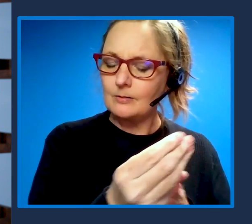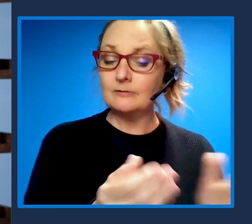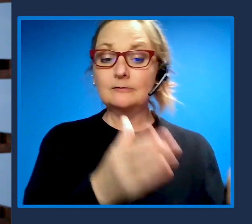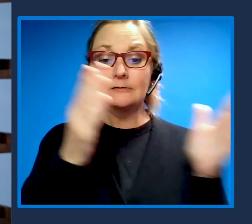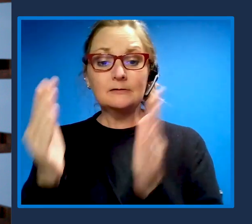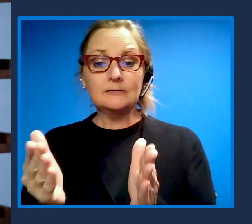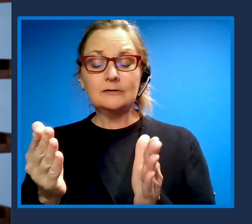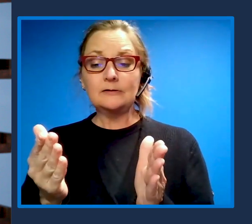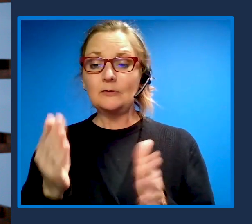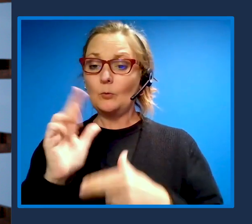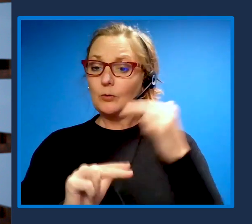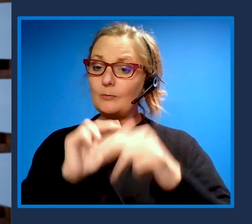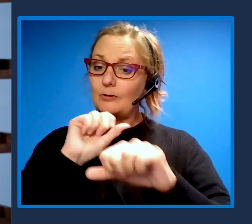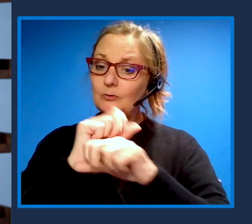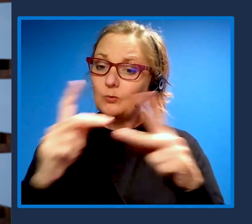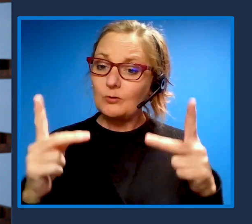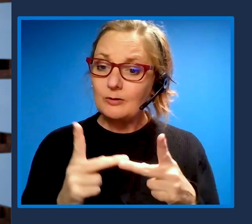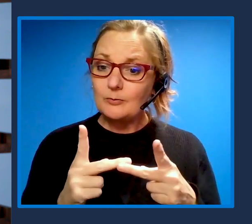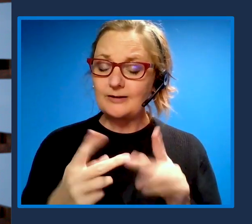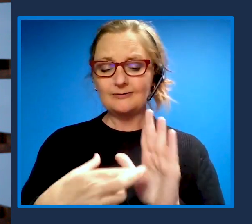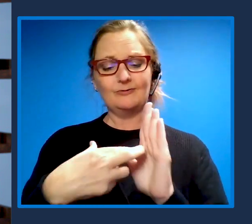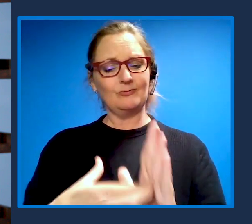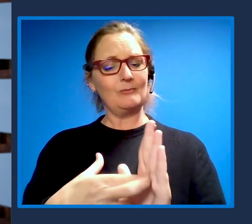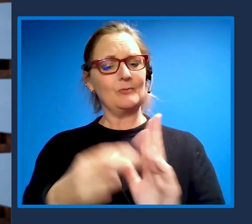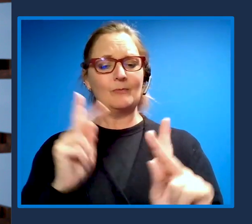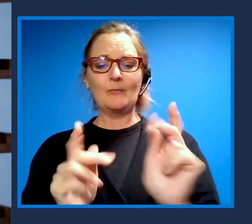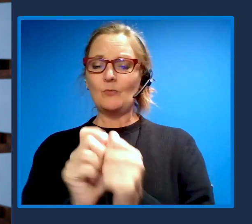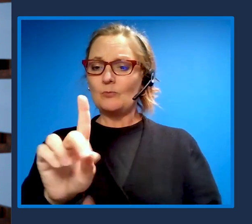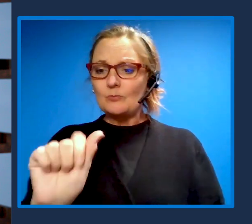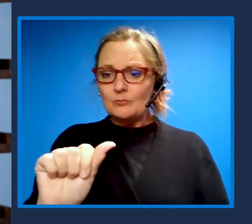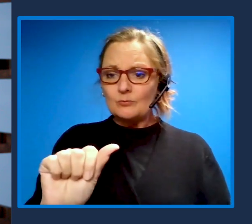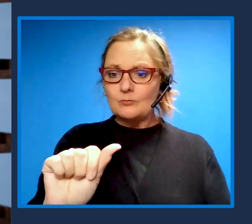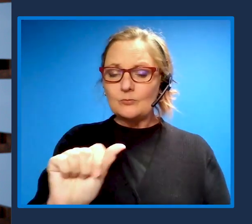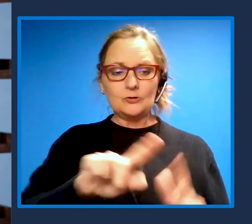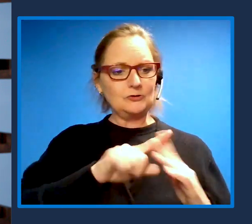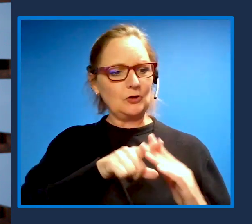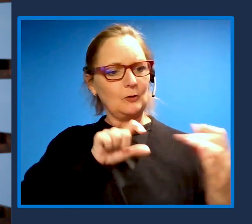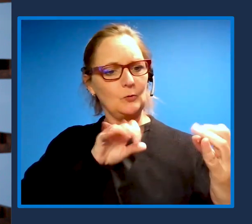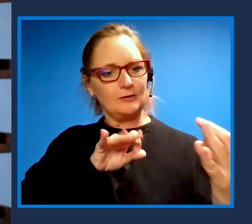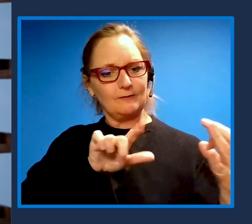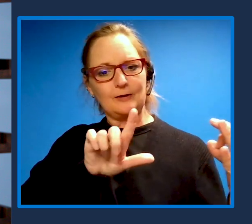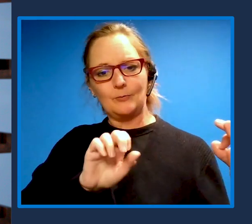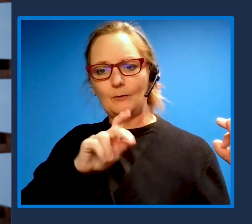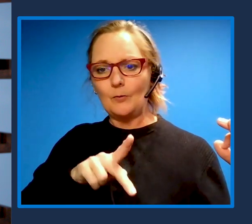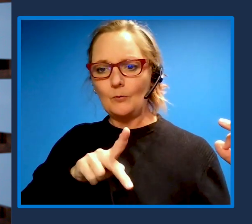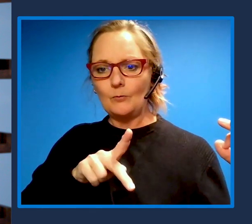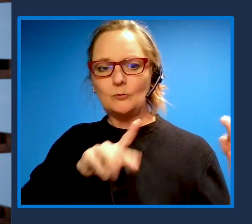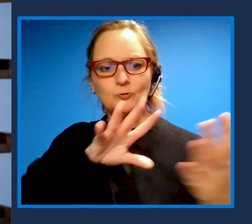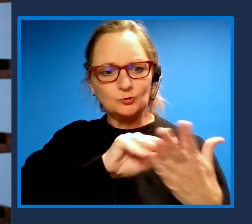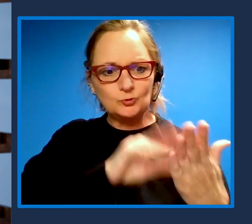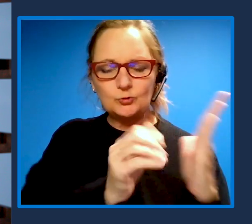people with disabilities. This starts with the feedback loop between acquiring skills and credentials and connecting people